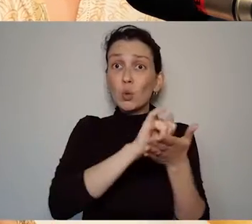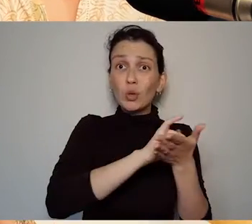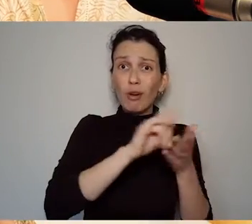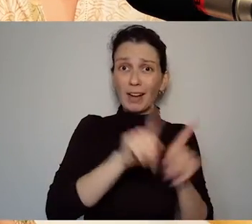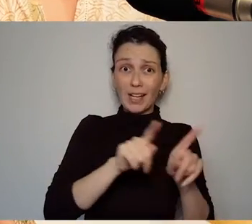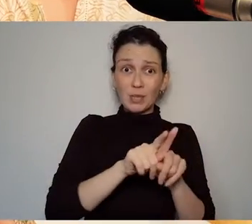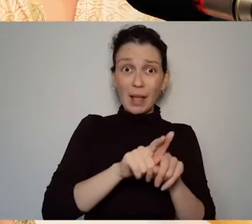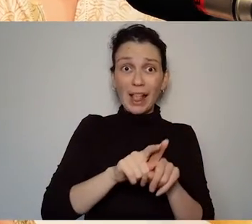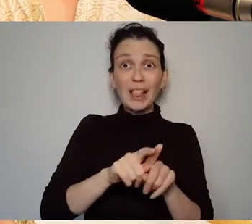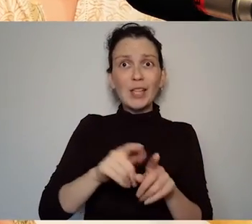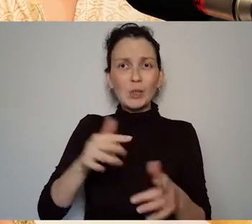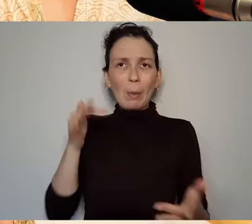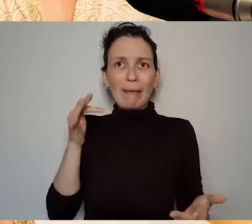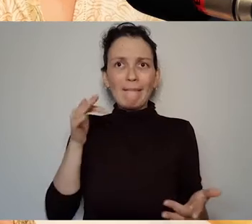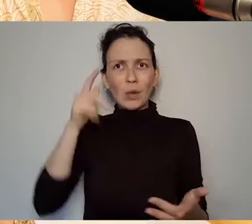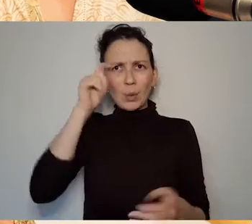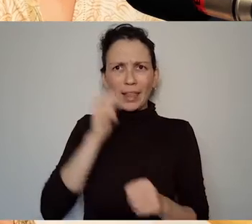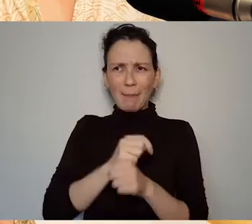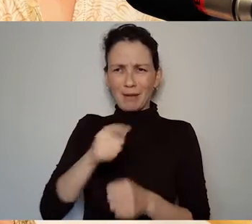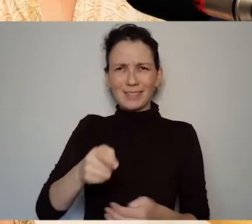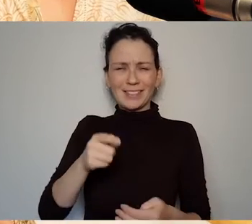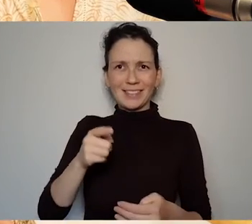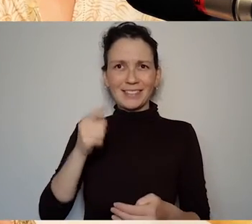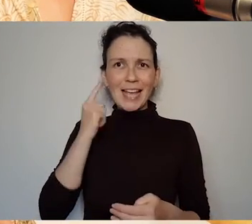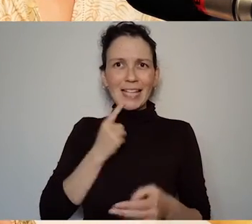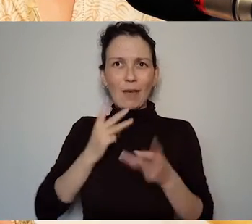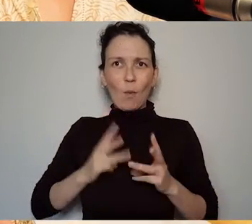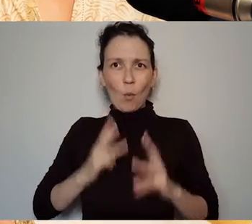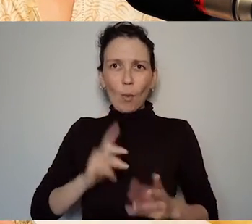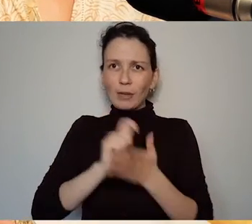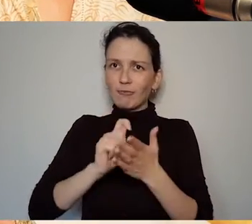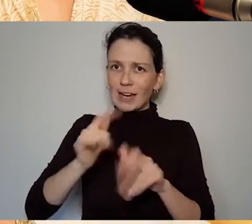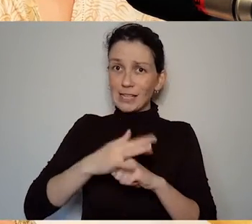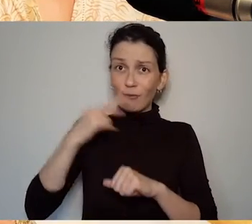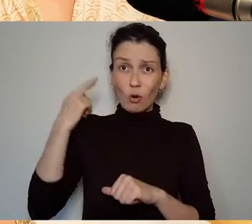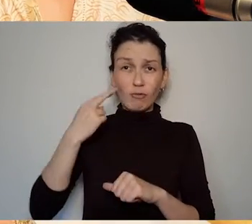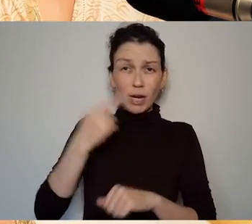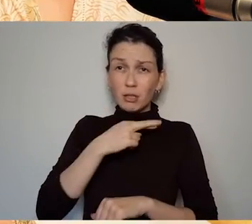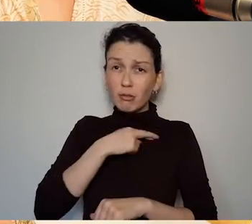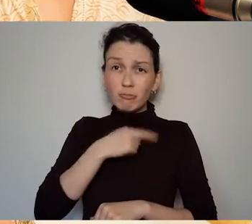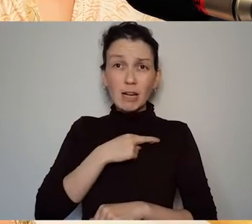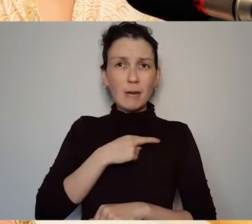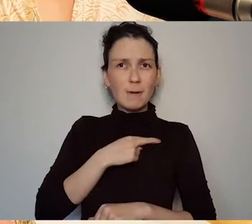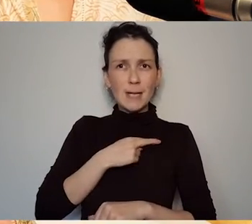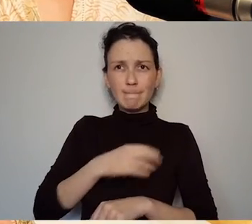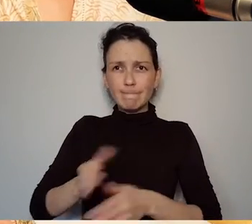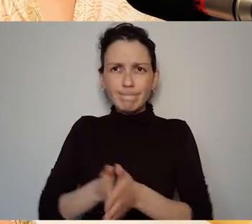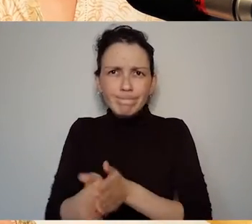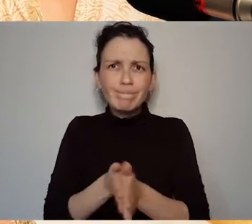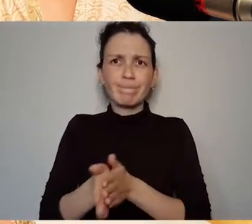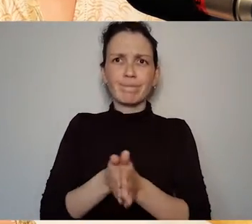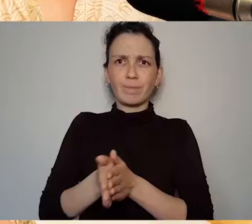than you thought, because she's still writing and seeking out productions of her work she's going to